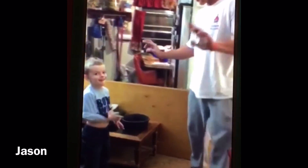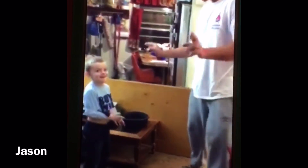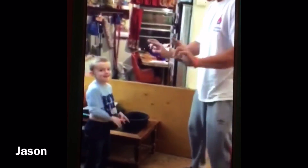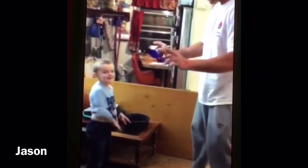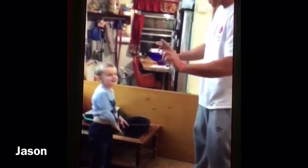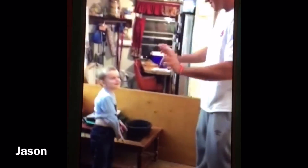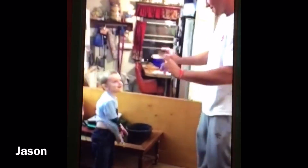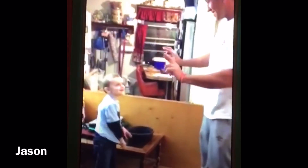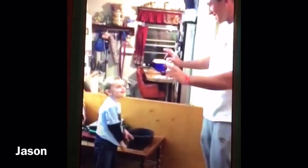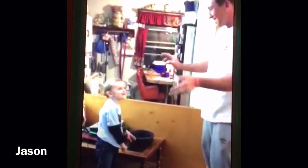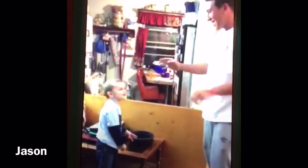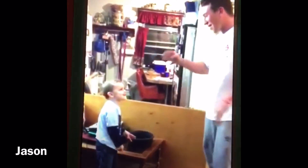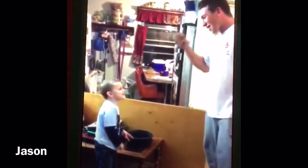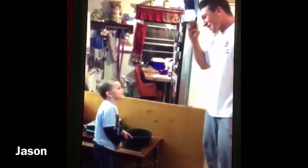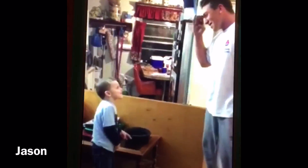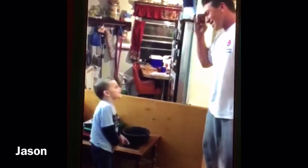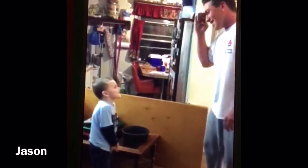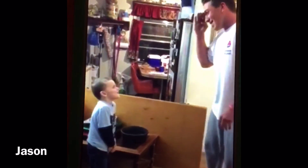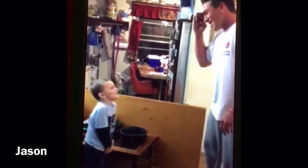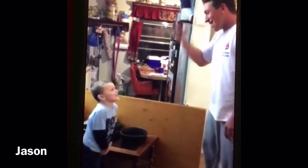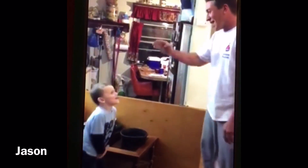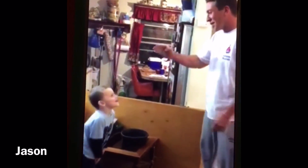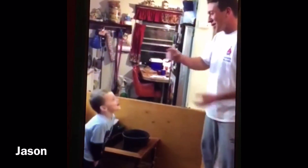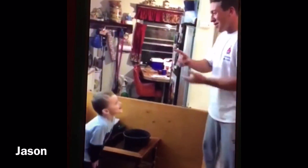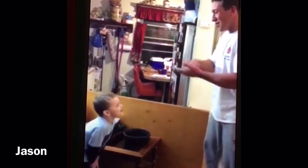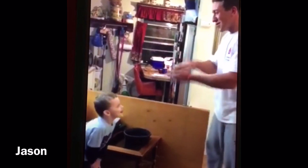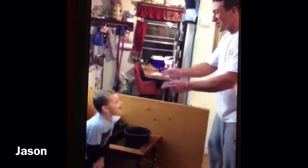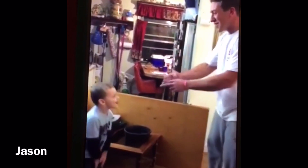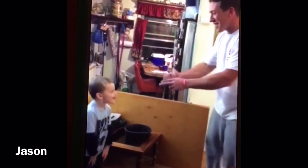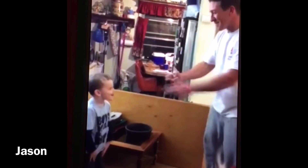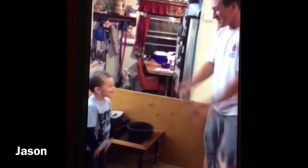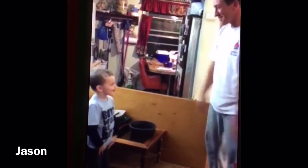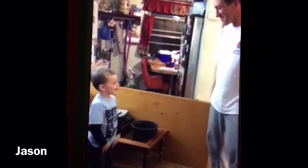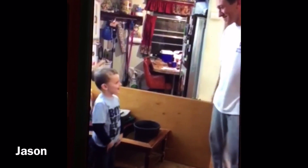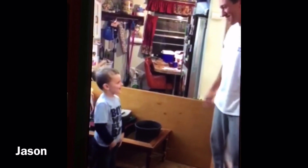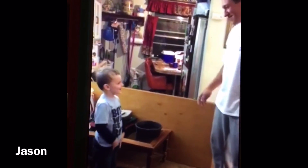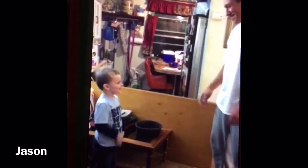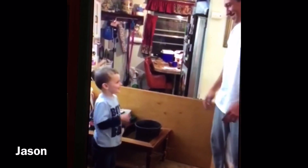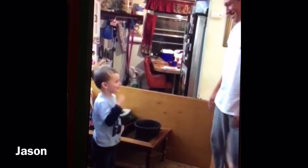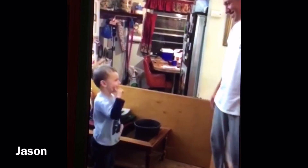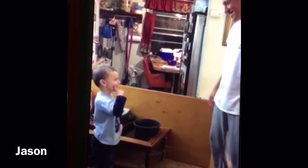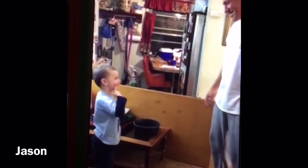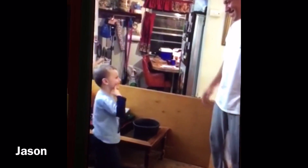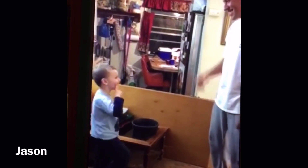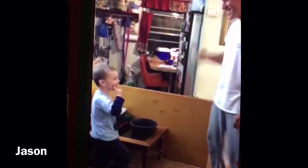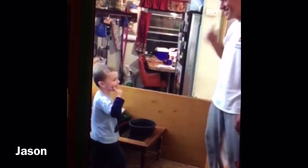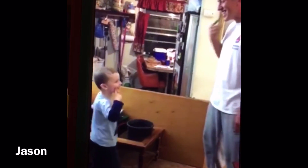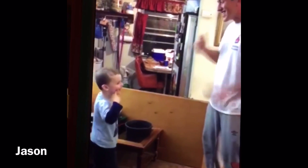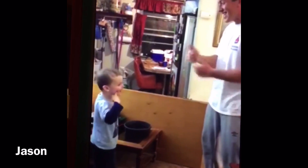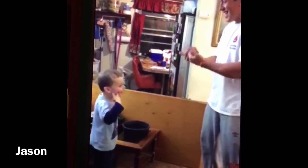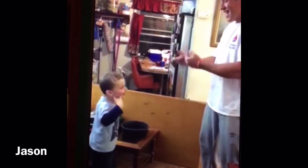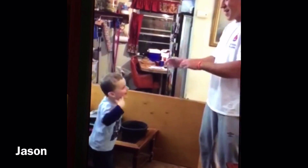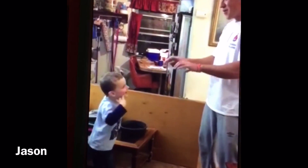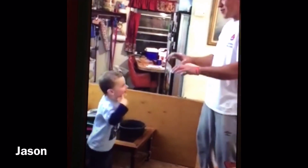Wes: Are you ready? Wes: Hello, what is your name? Jason: Jason (signs using index finger on the dimple, that is his sign name)